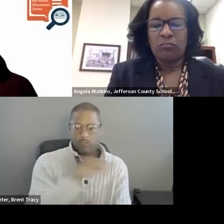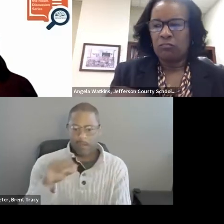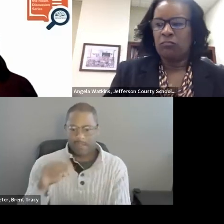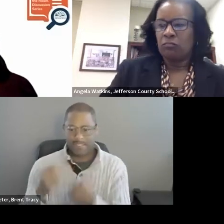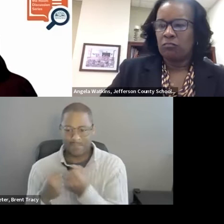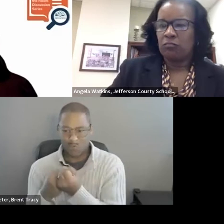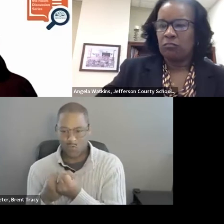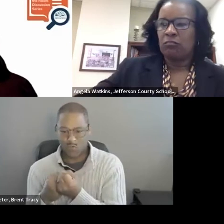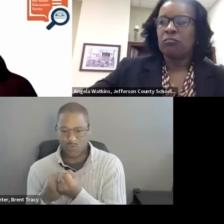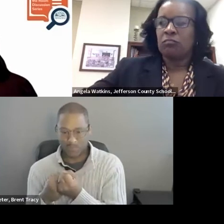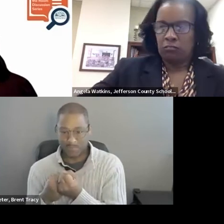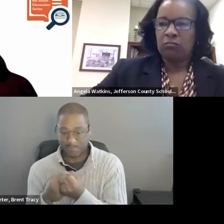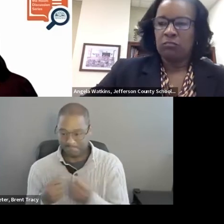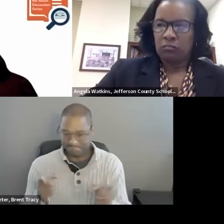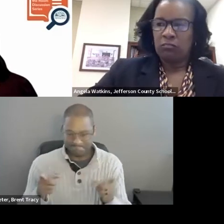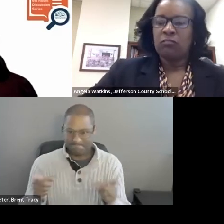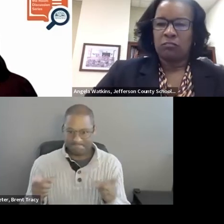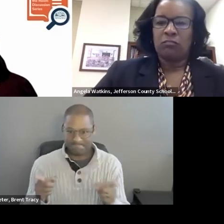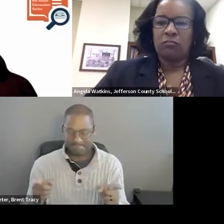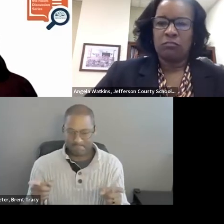Leadership Administration are the pressure.